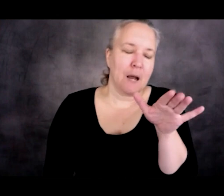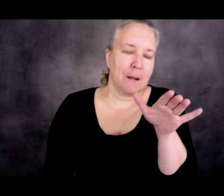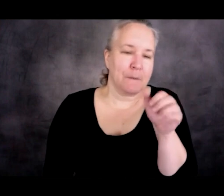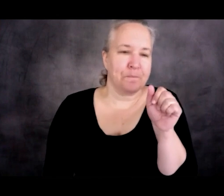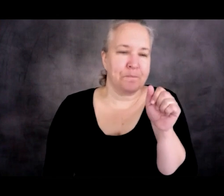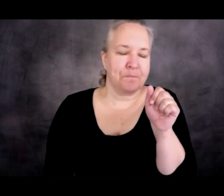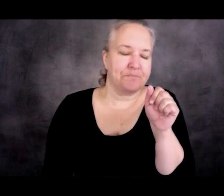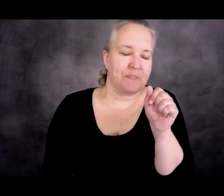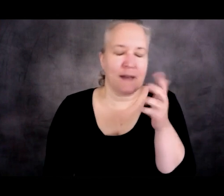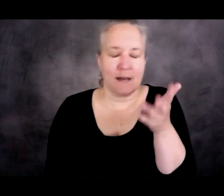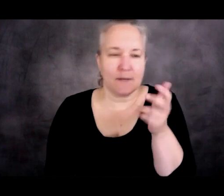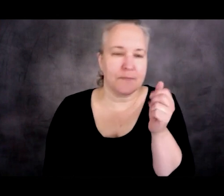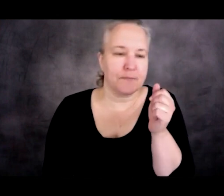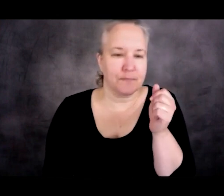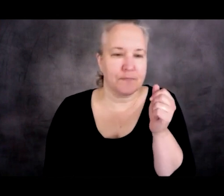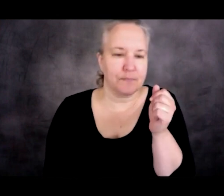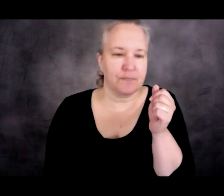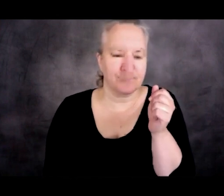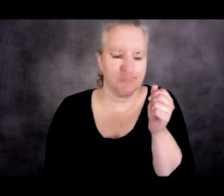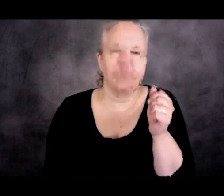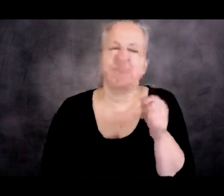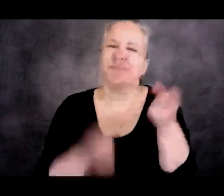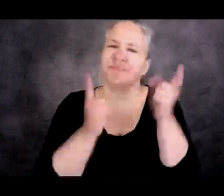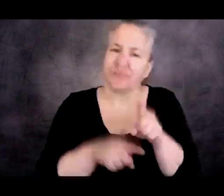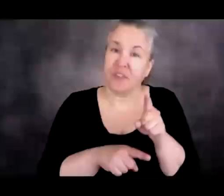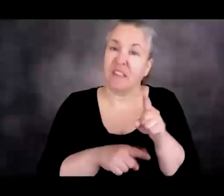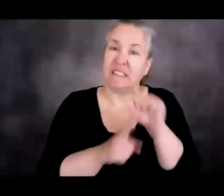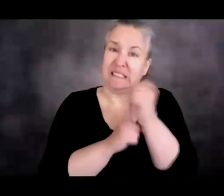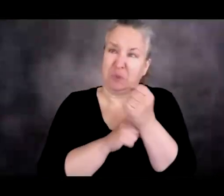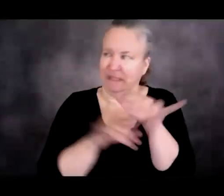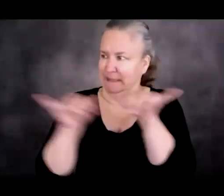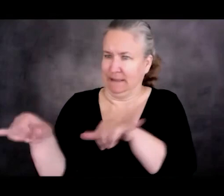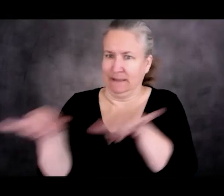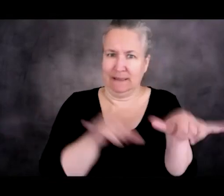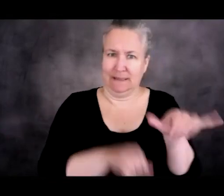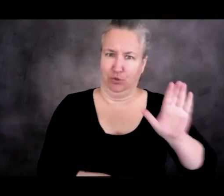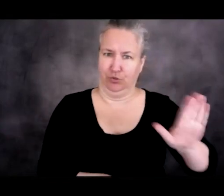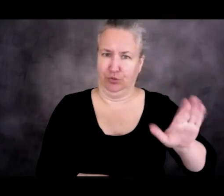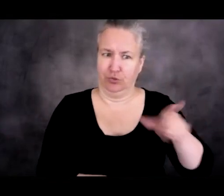is encountering a sort of a similar situation, where increasingly people who are arriving